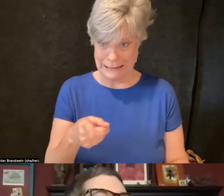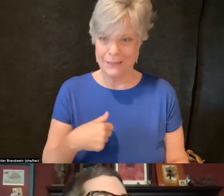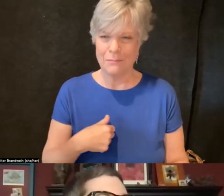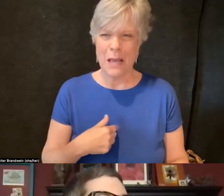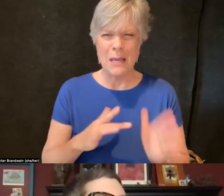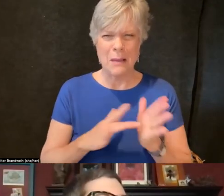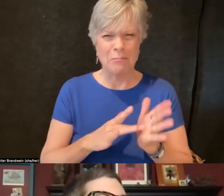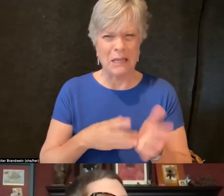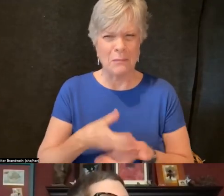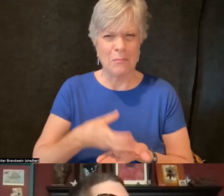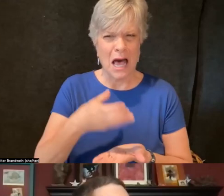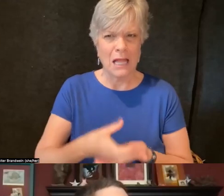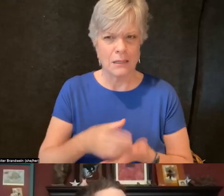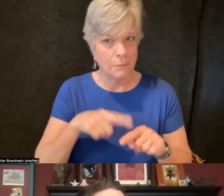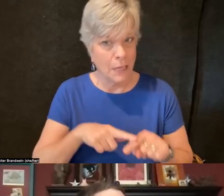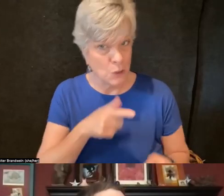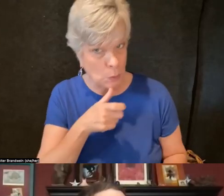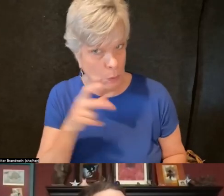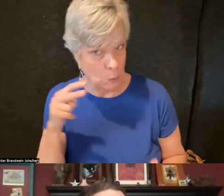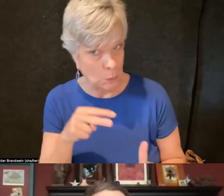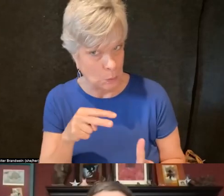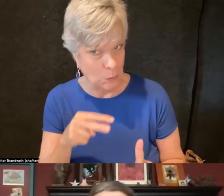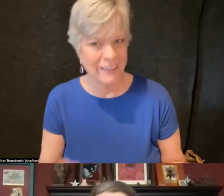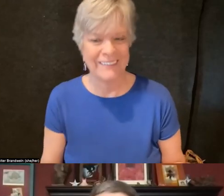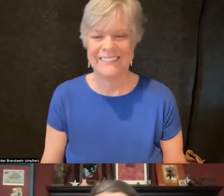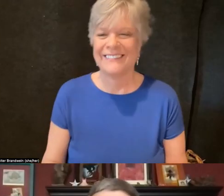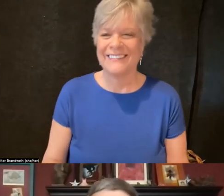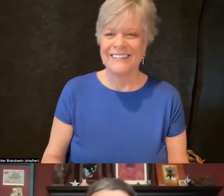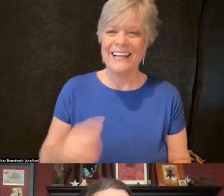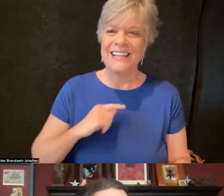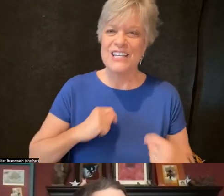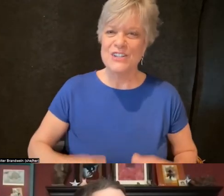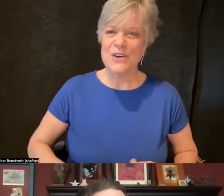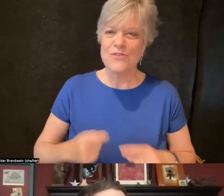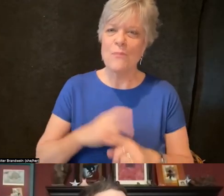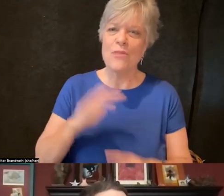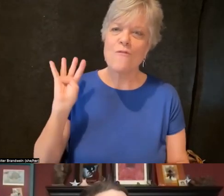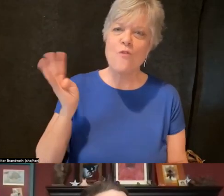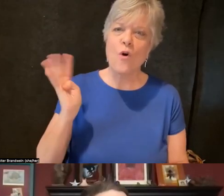It depends whom you ask. The T-shirt is from the 40th anniversary